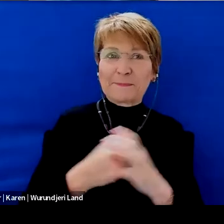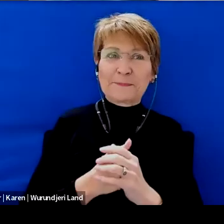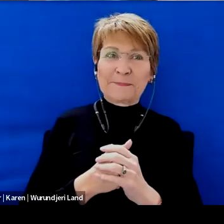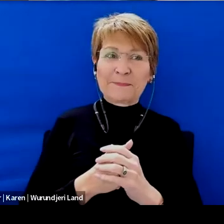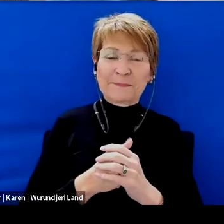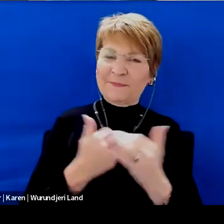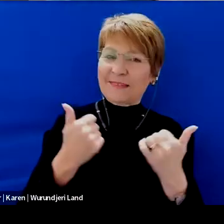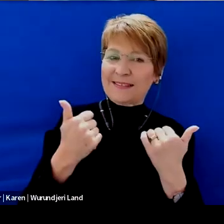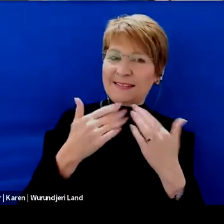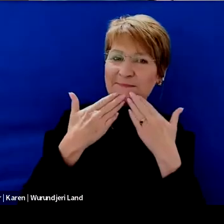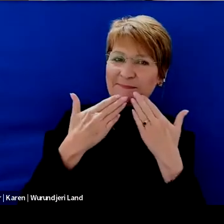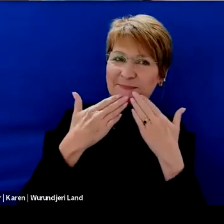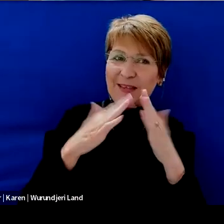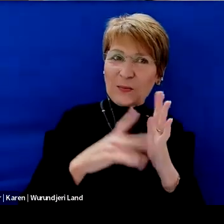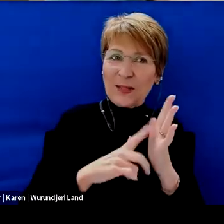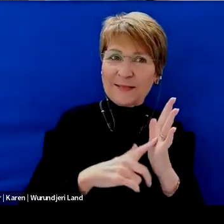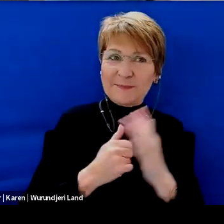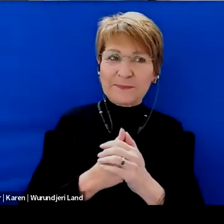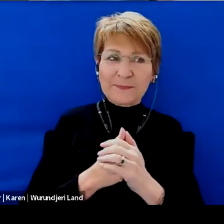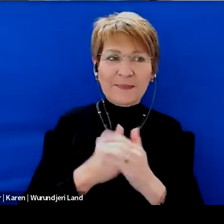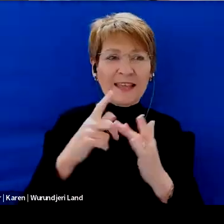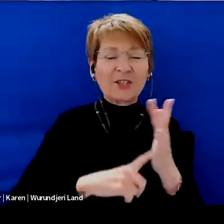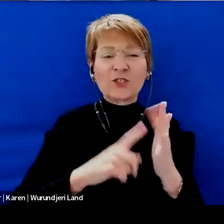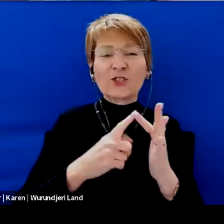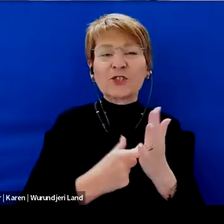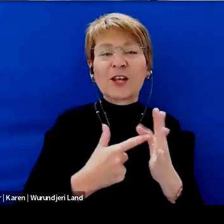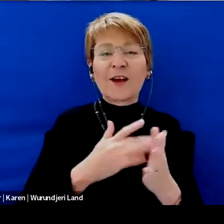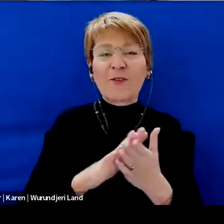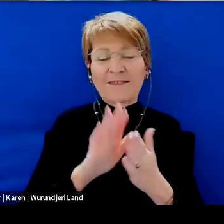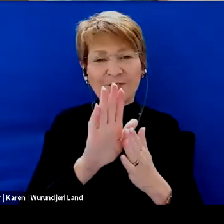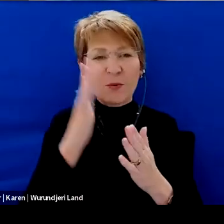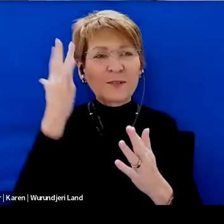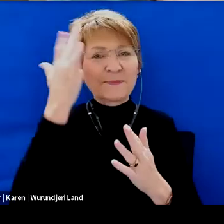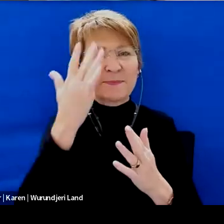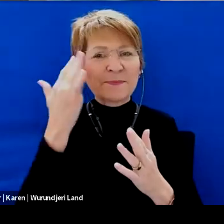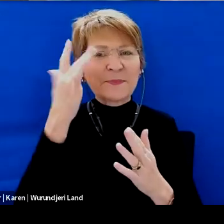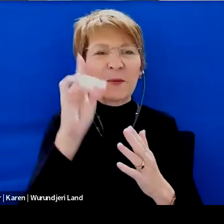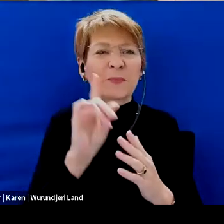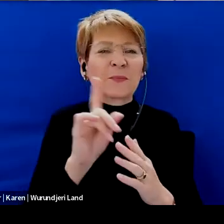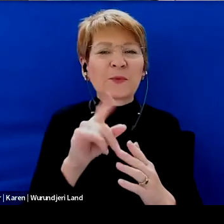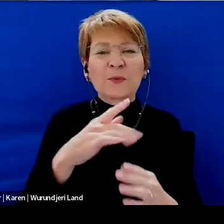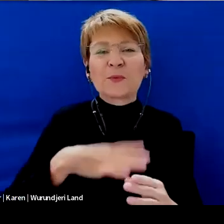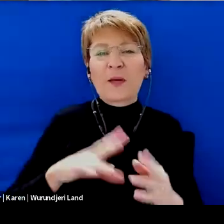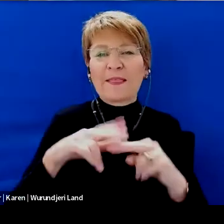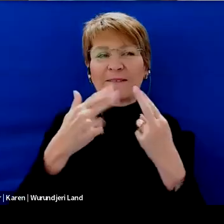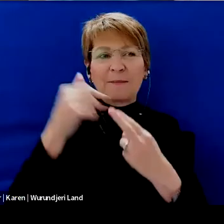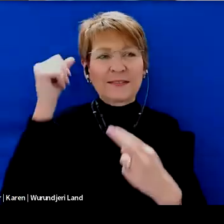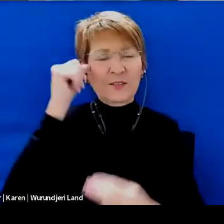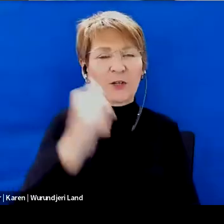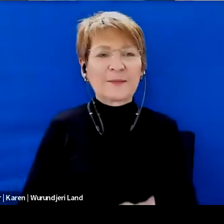Okay, fantastic thank you will Jarrow what's your final reflection what's the one thing you would like families tonight.